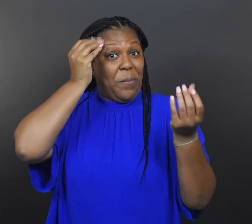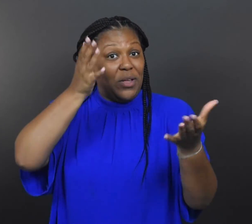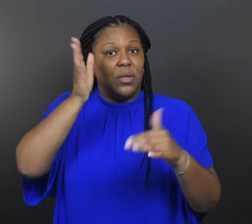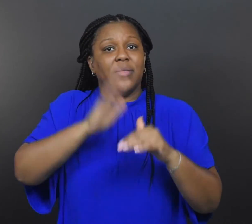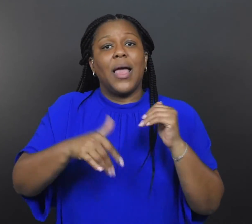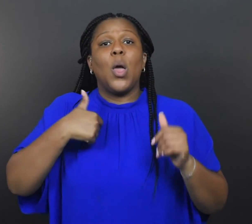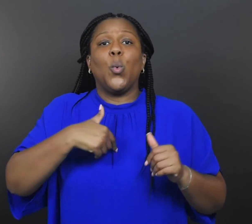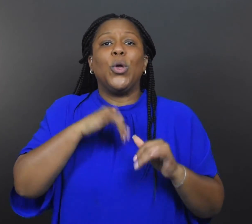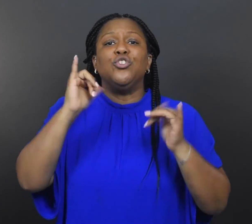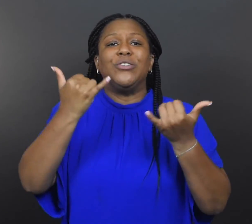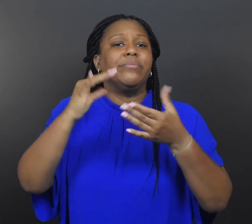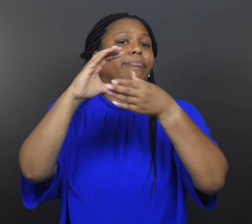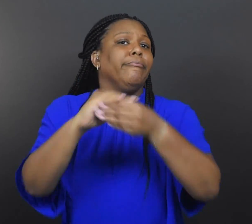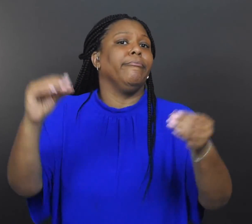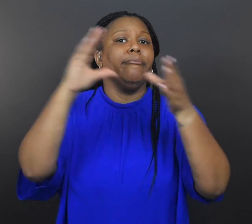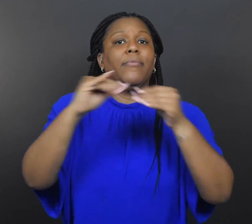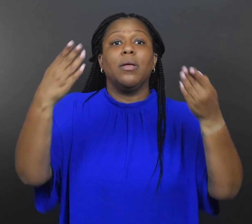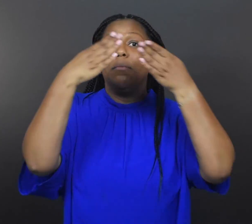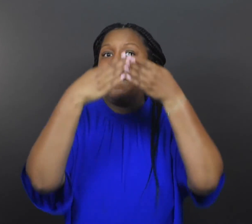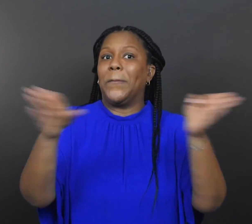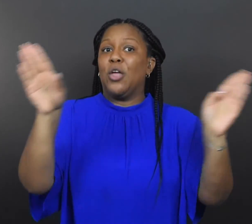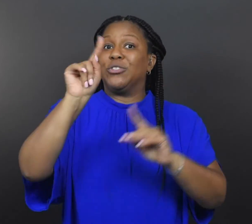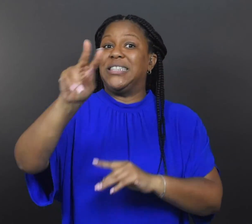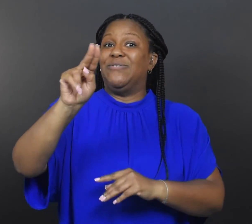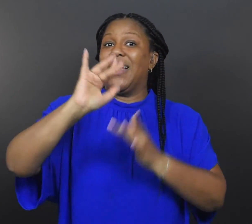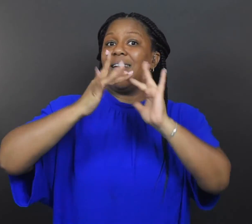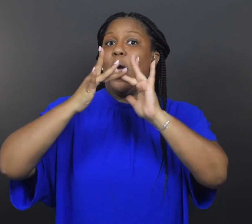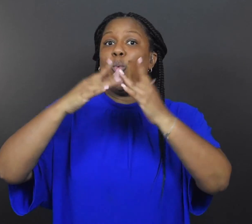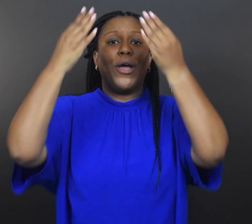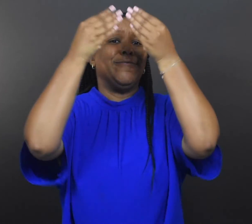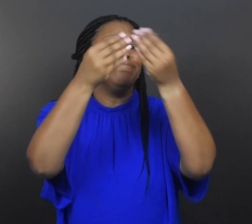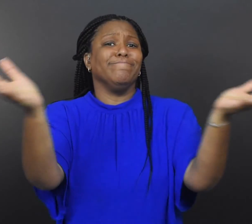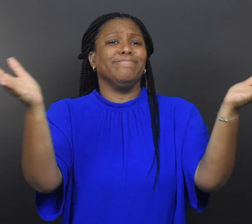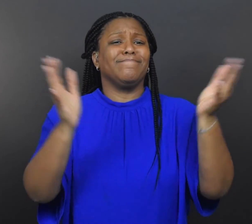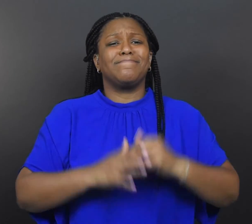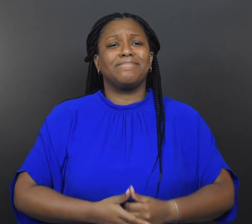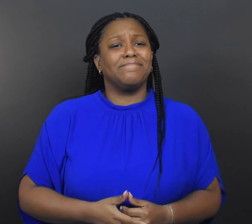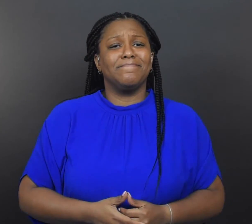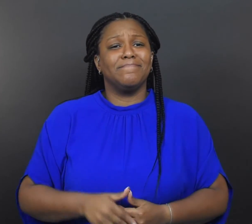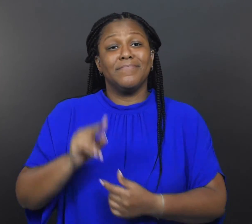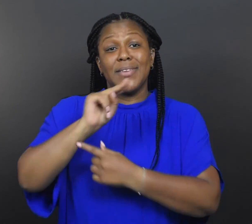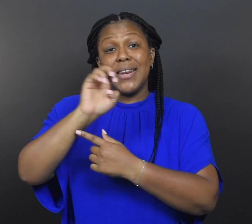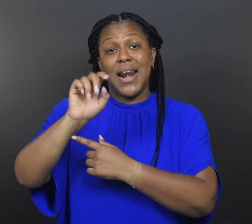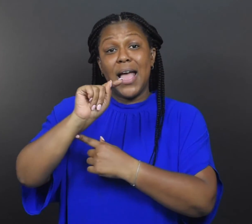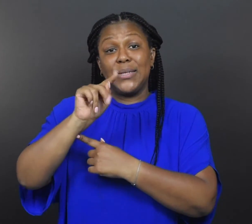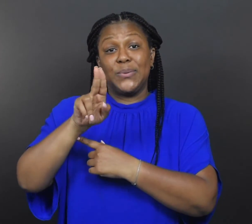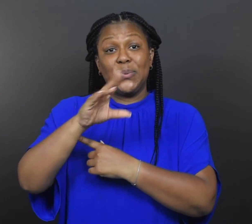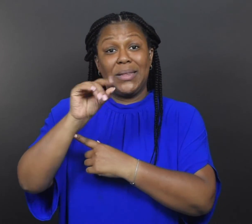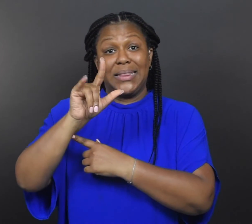a major TV network,” Neetu says.